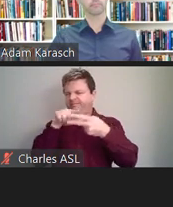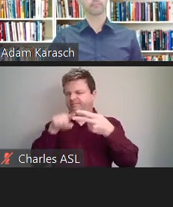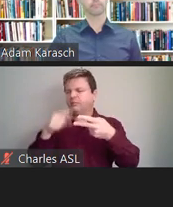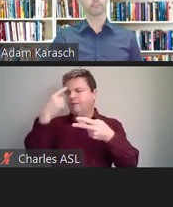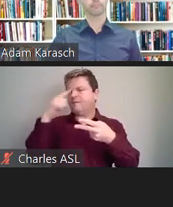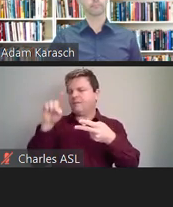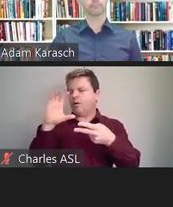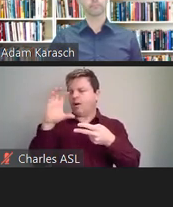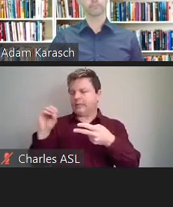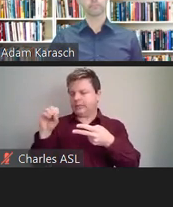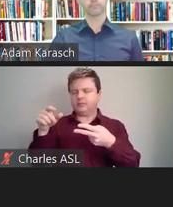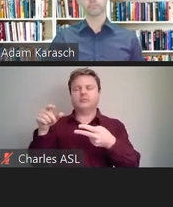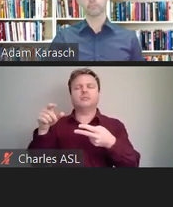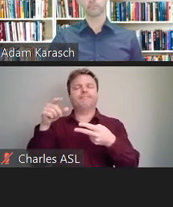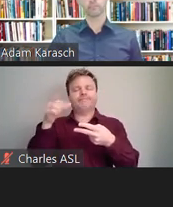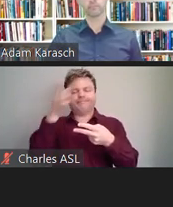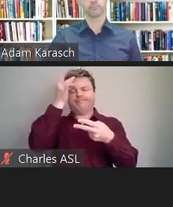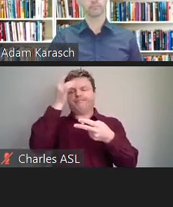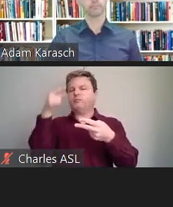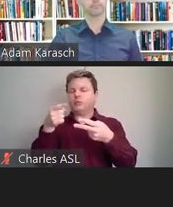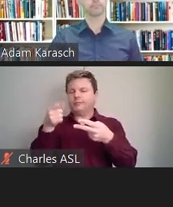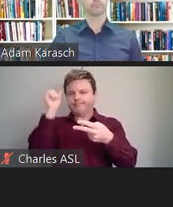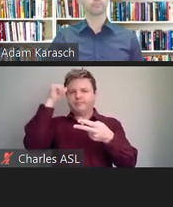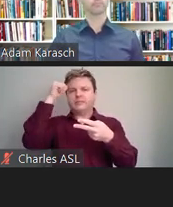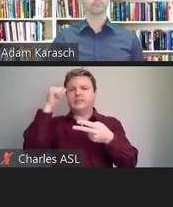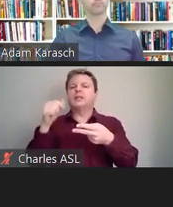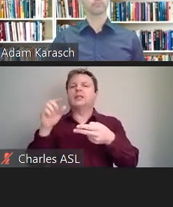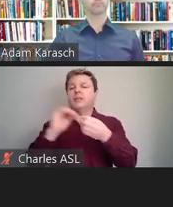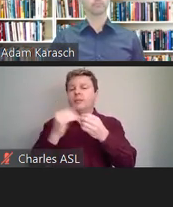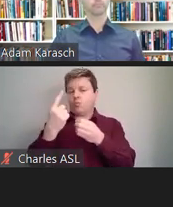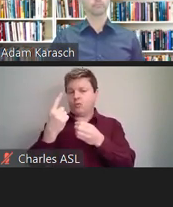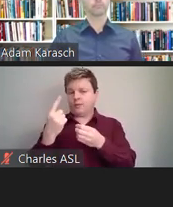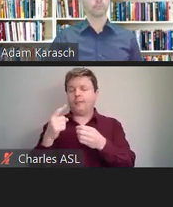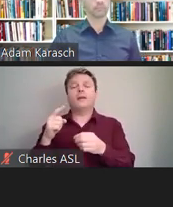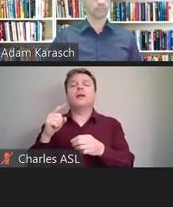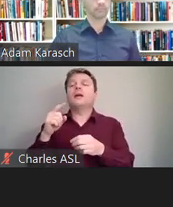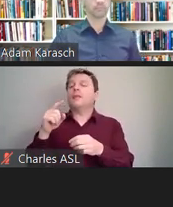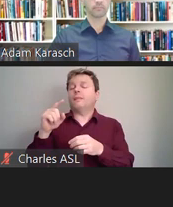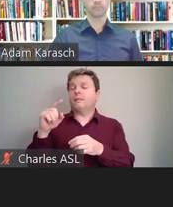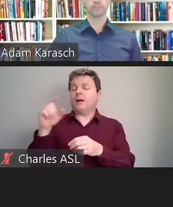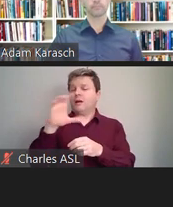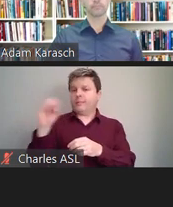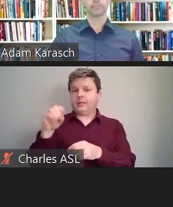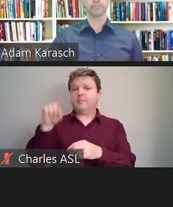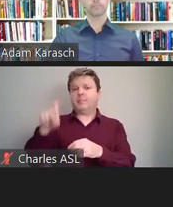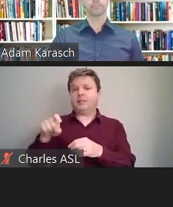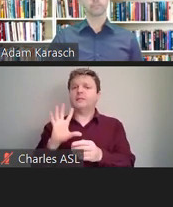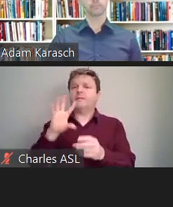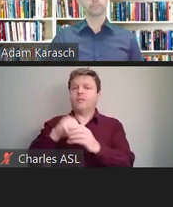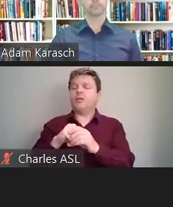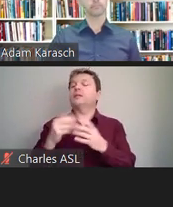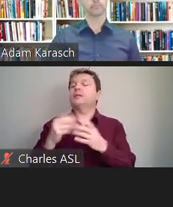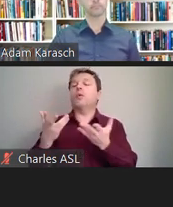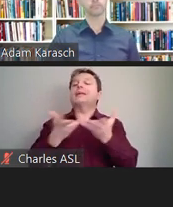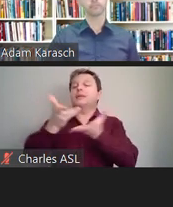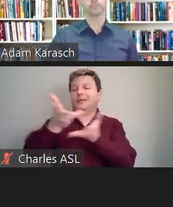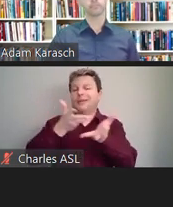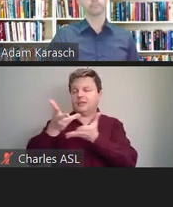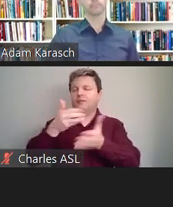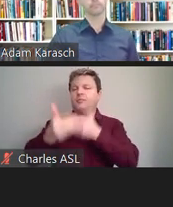the employer must engage in the interactive process. The interactive process means the employee comes to you